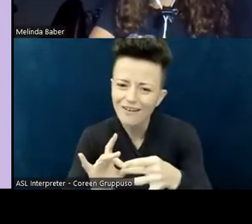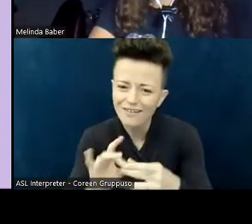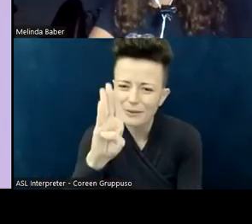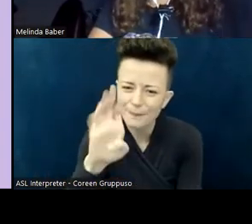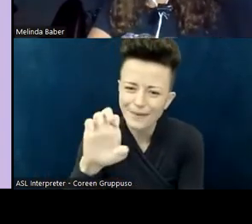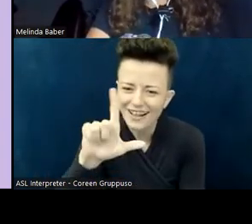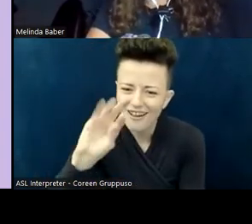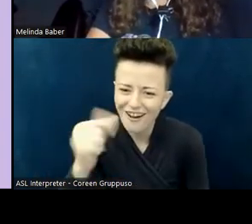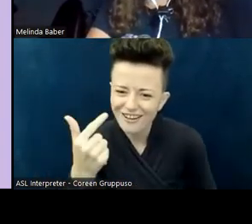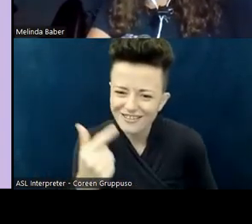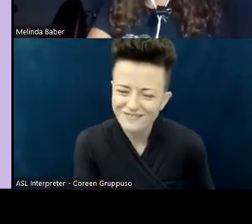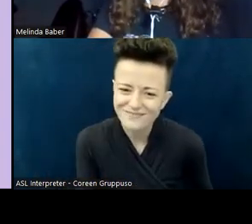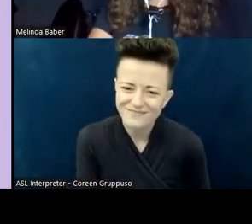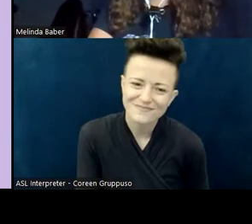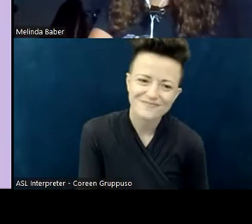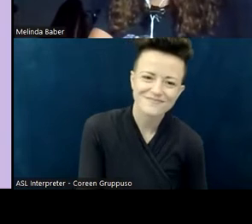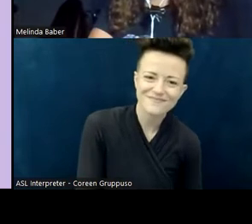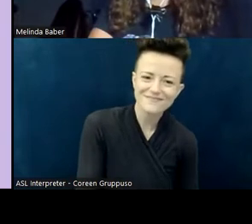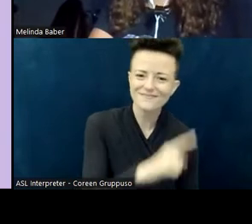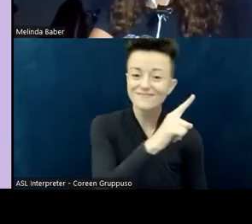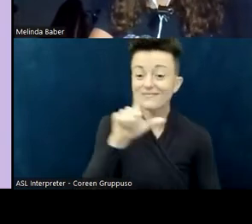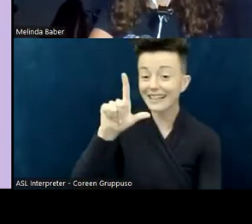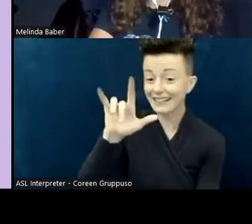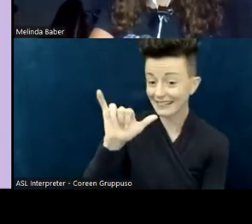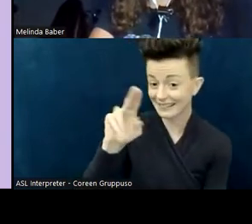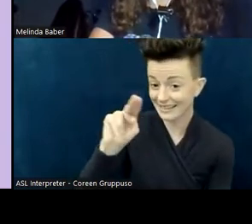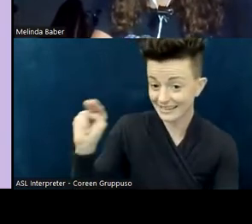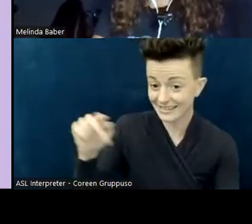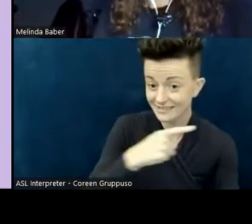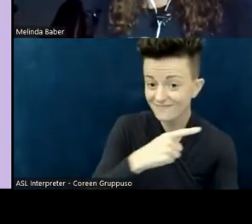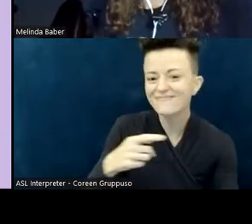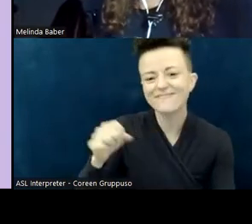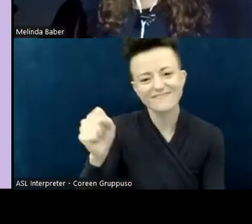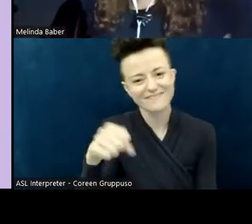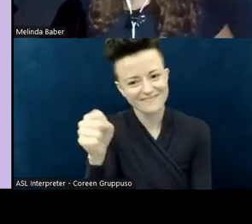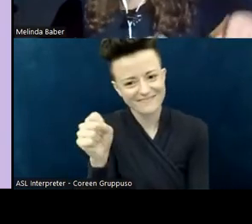To set the tone today, as we were looking at our challenge of